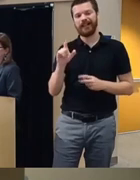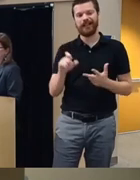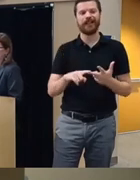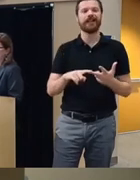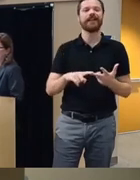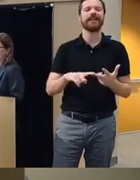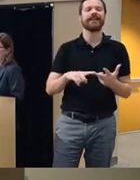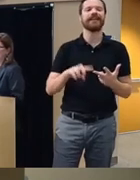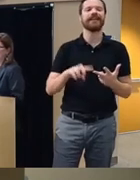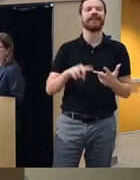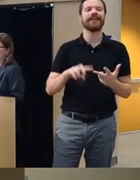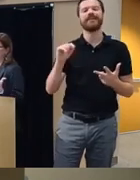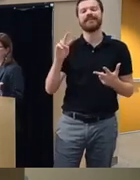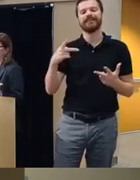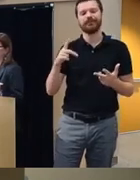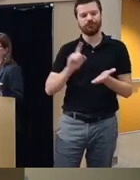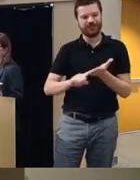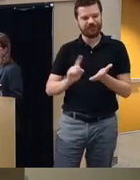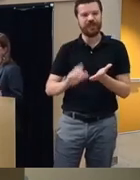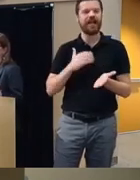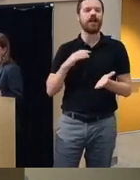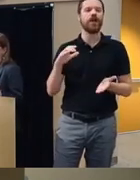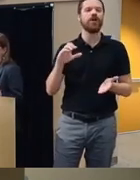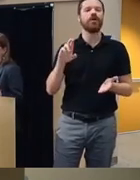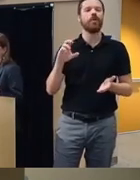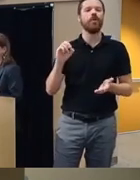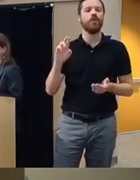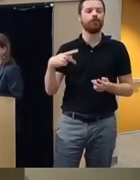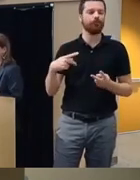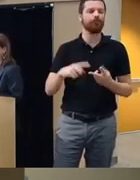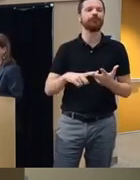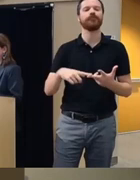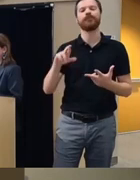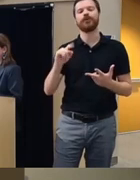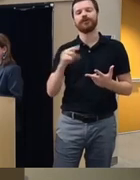VP of research um our core Department of Human Health our personalized Healthcare technology